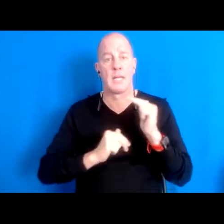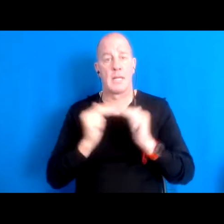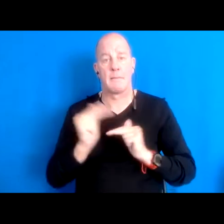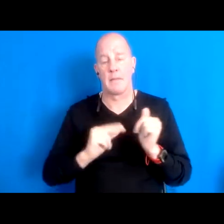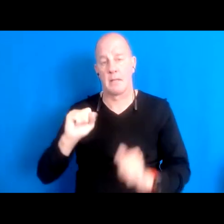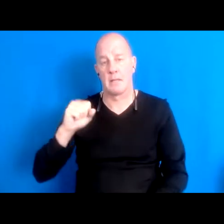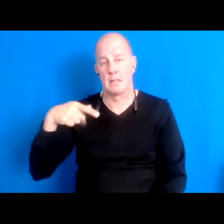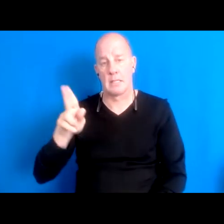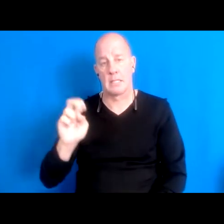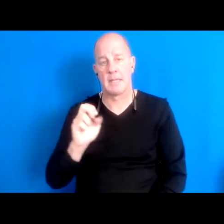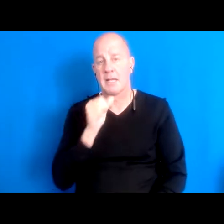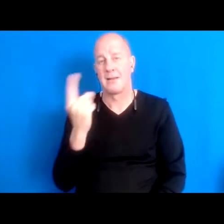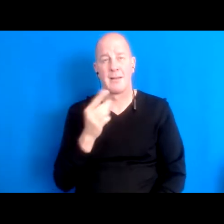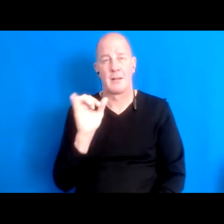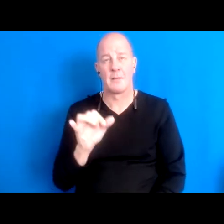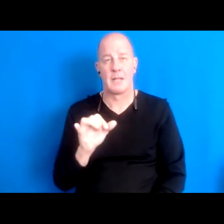something that's out of the ordinary or radical.